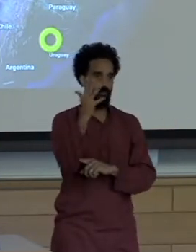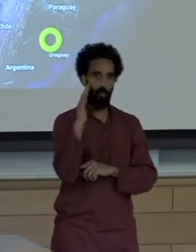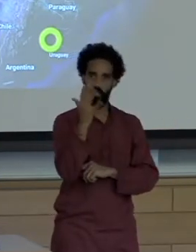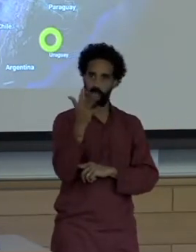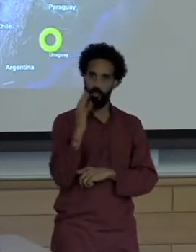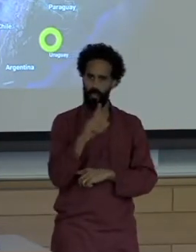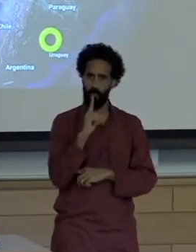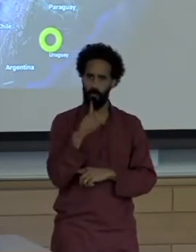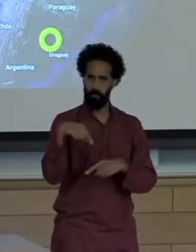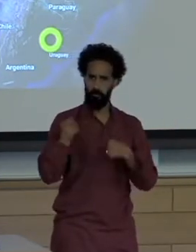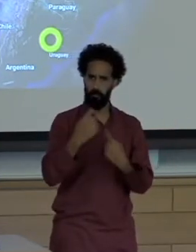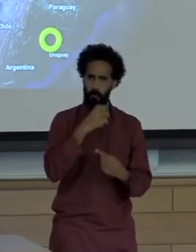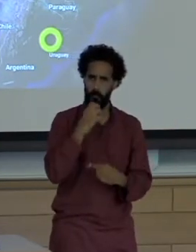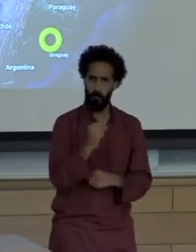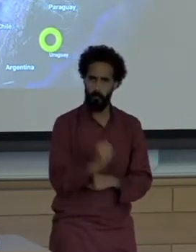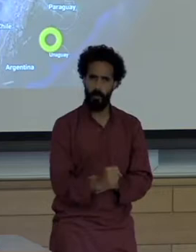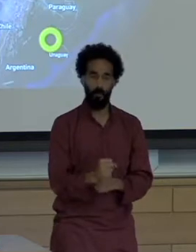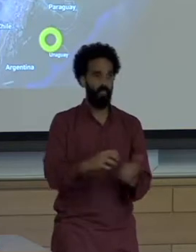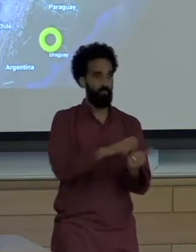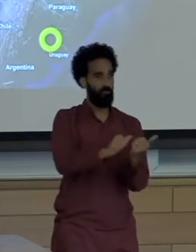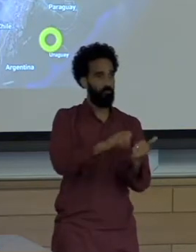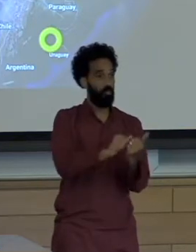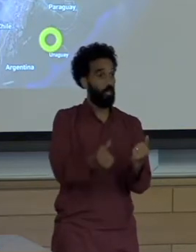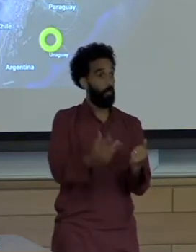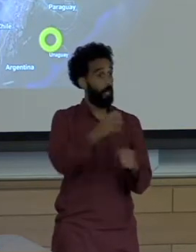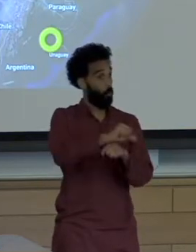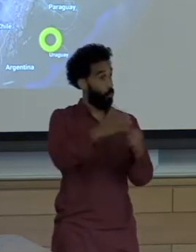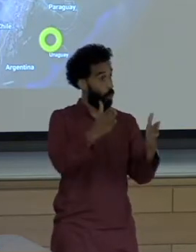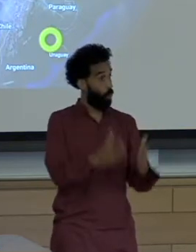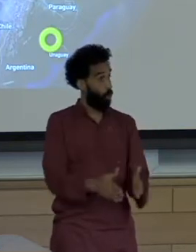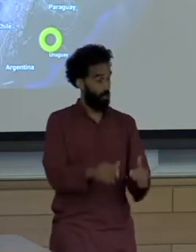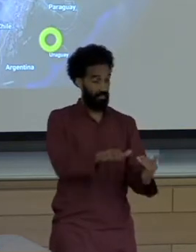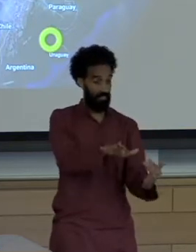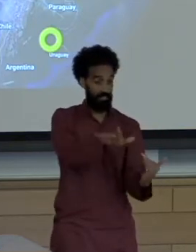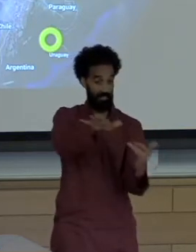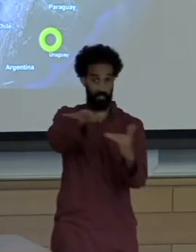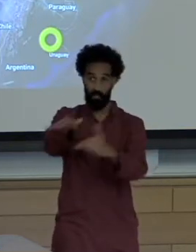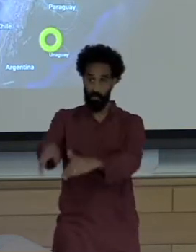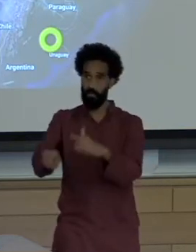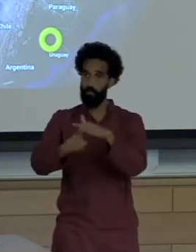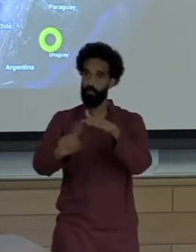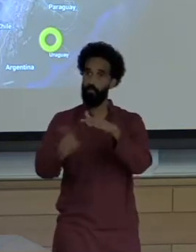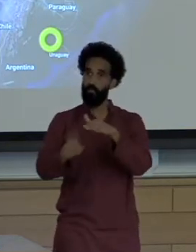attracted tens of thousands of migrant workers to an area which had